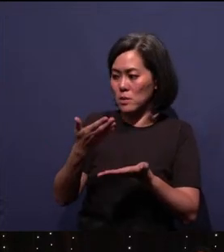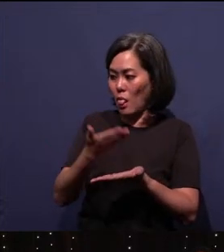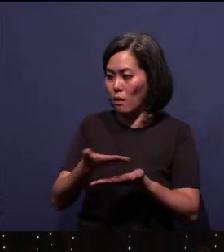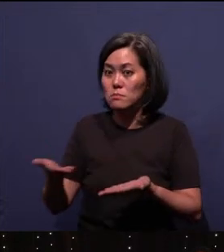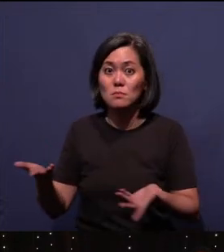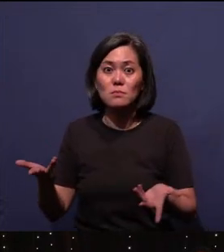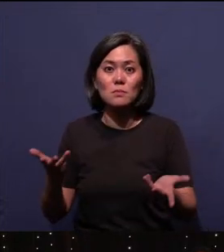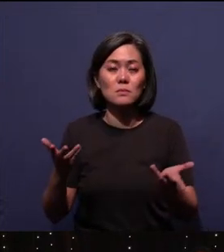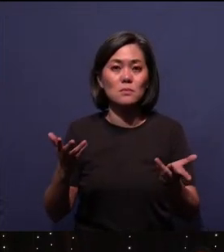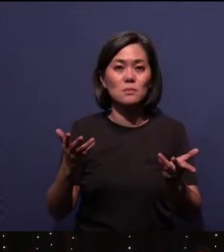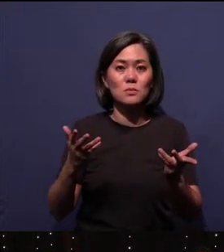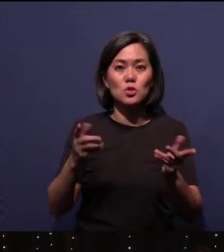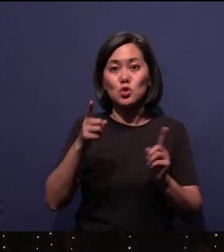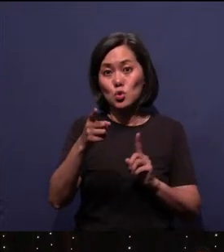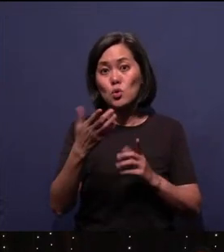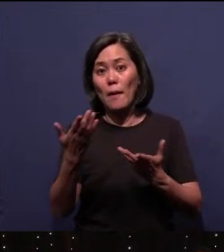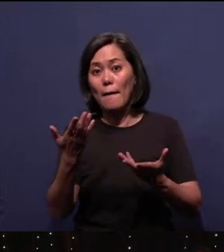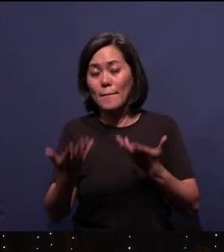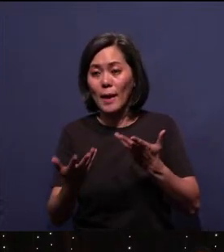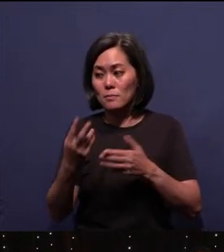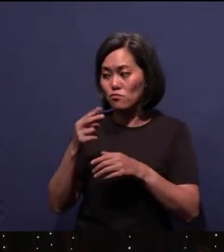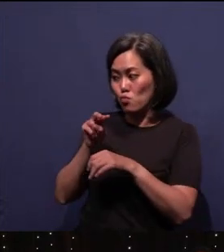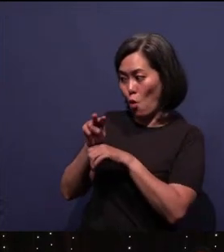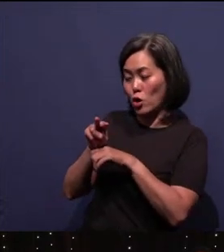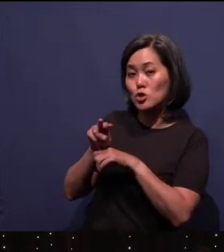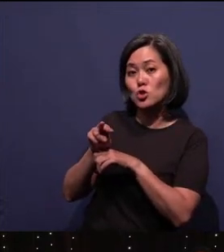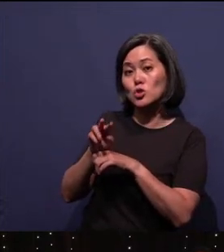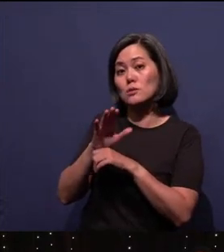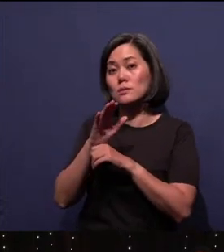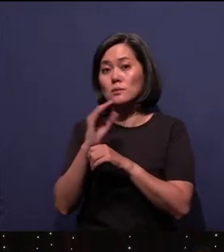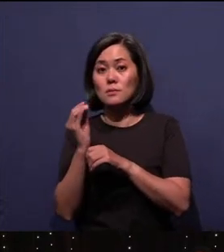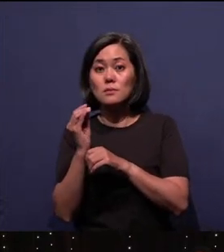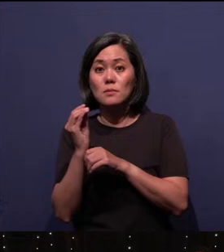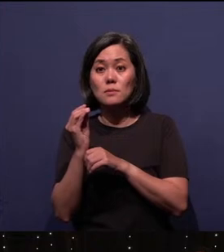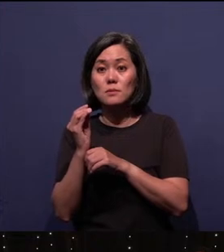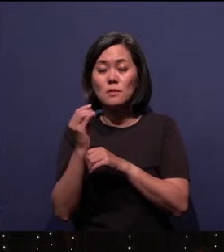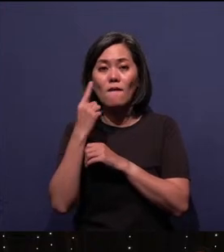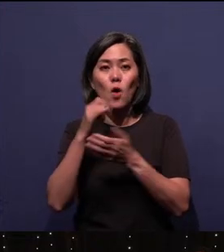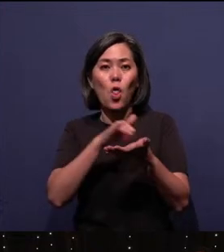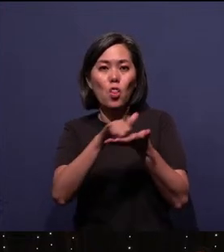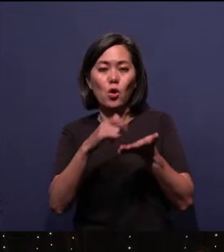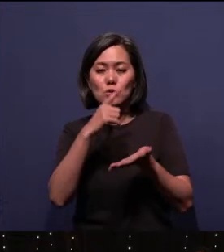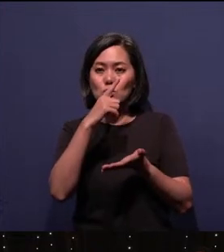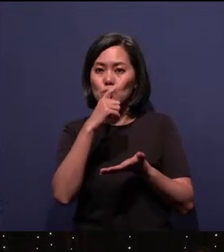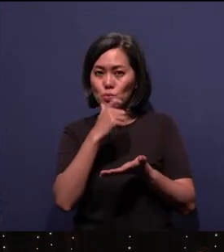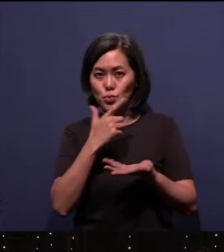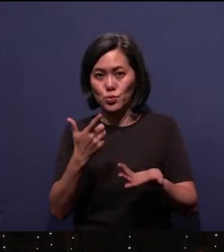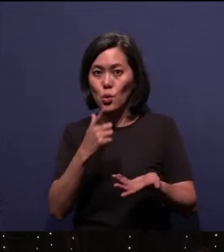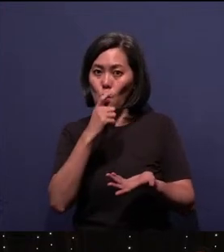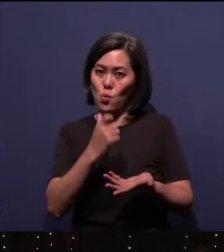So you may view that, and for those of you who would like to enjoy it again,